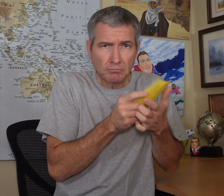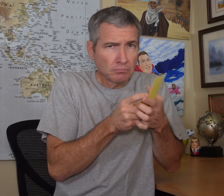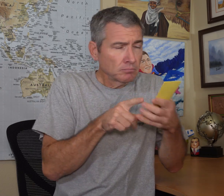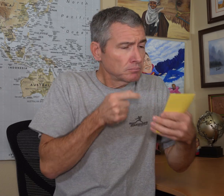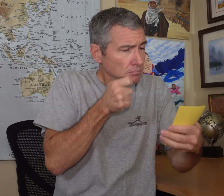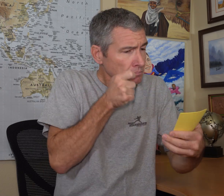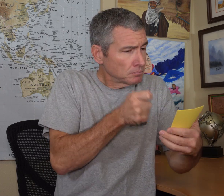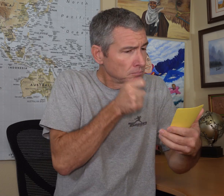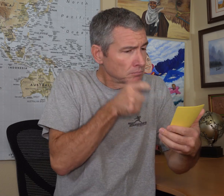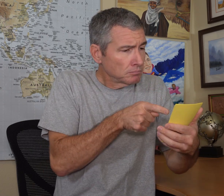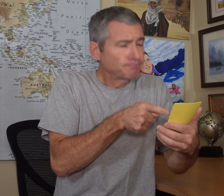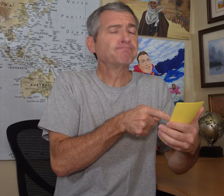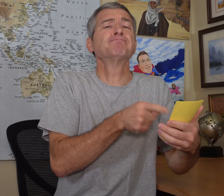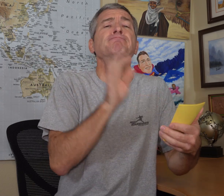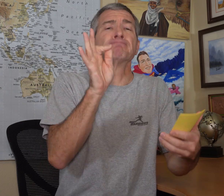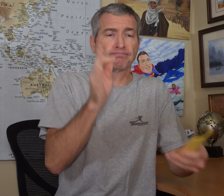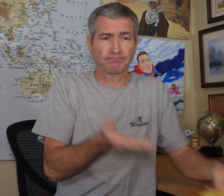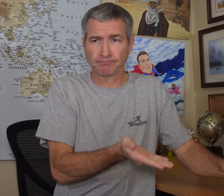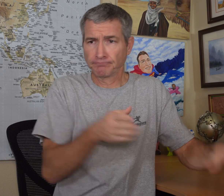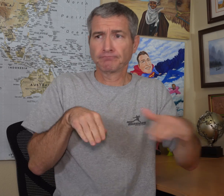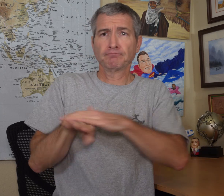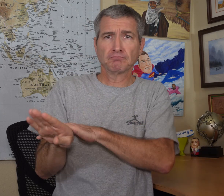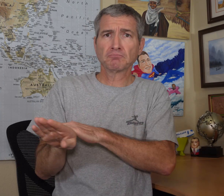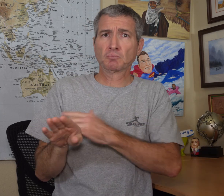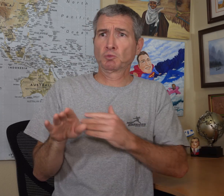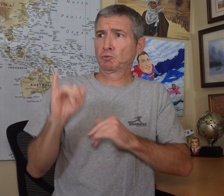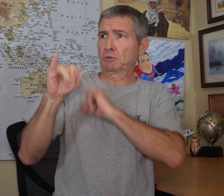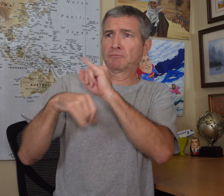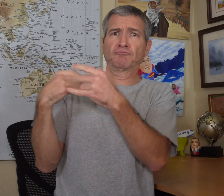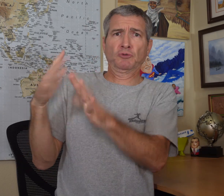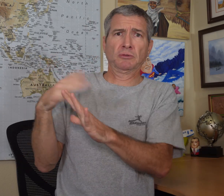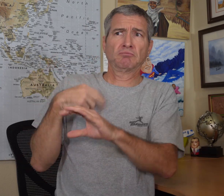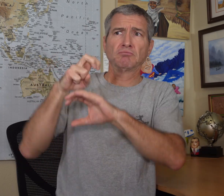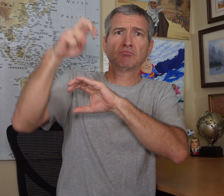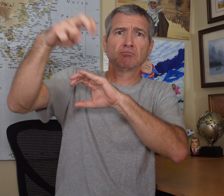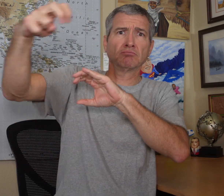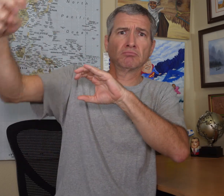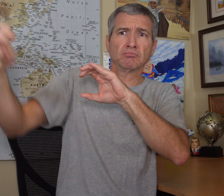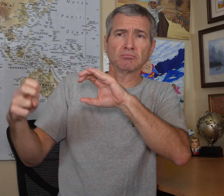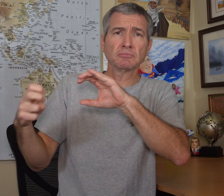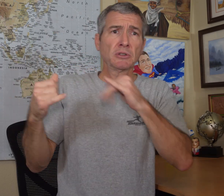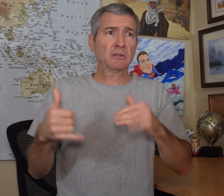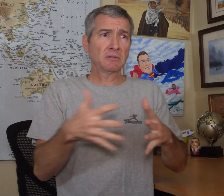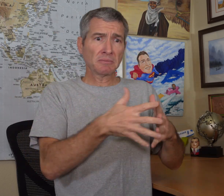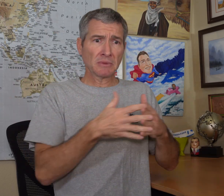They verified my certification then they could allow me to enter their country. Other countries are doing them based on my experience.